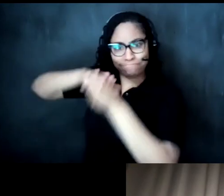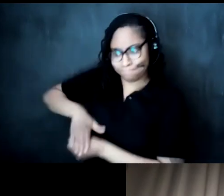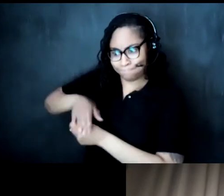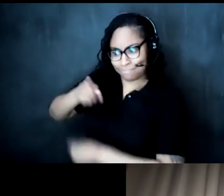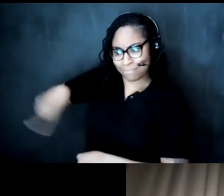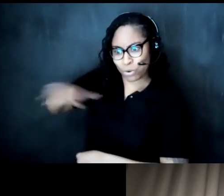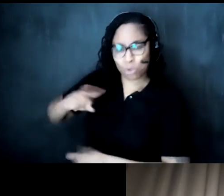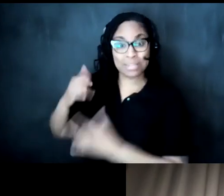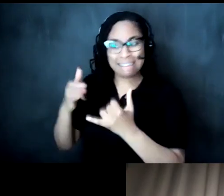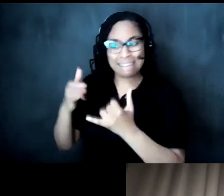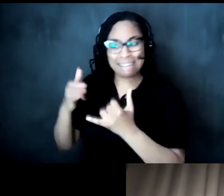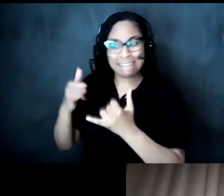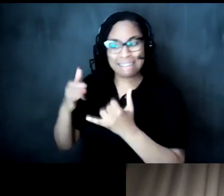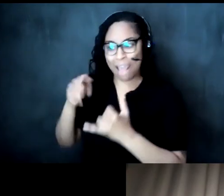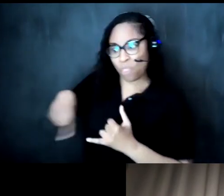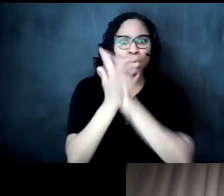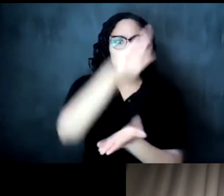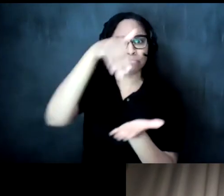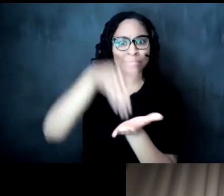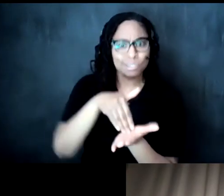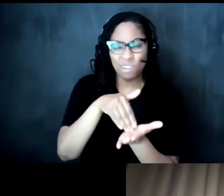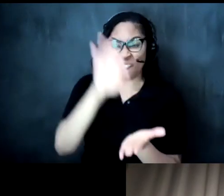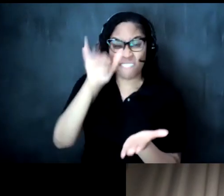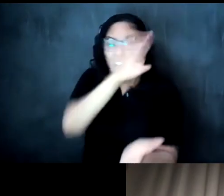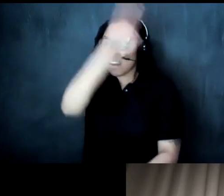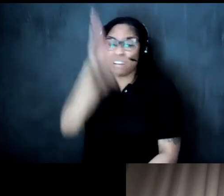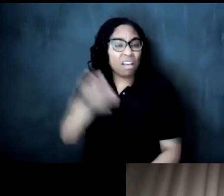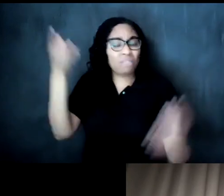none of it has ever been grounded in the shifting of moral compass